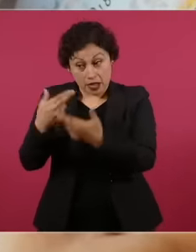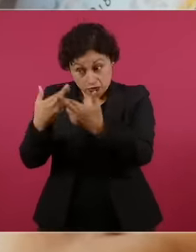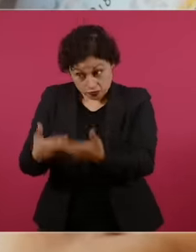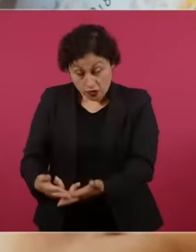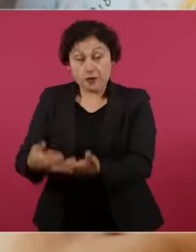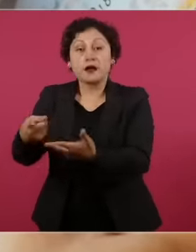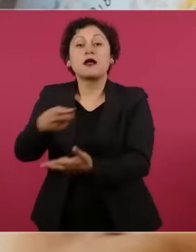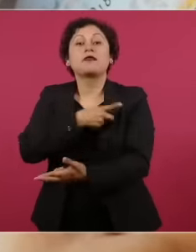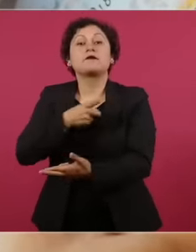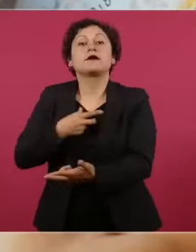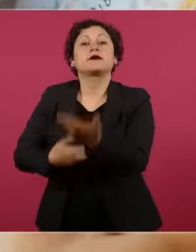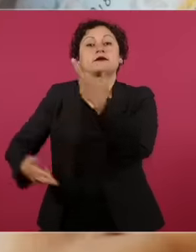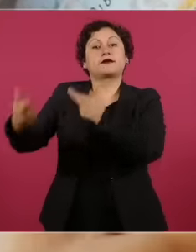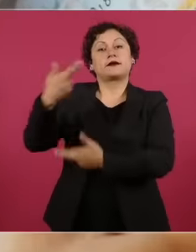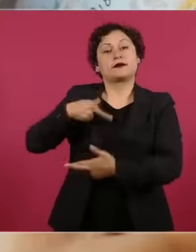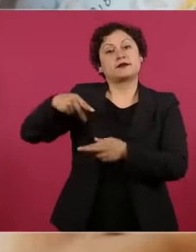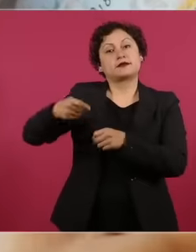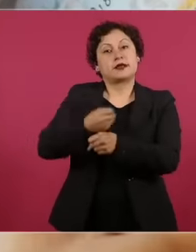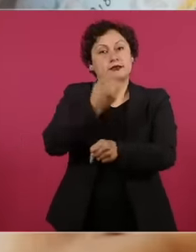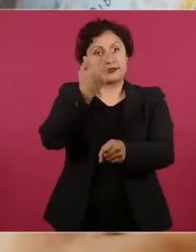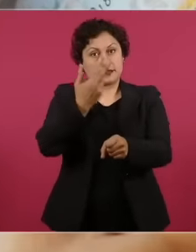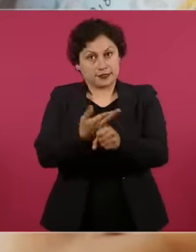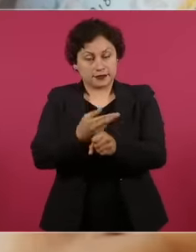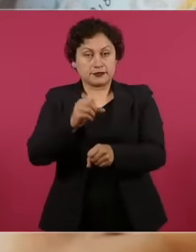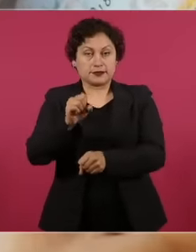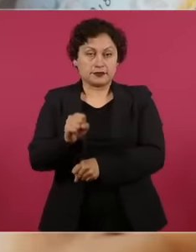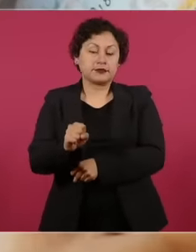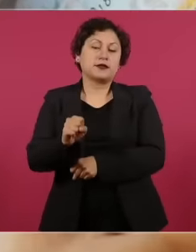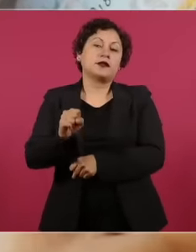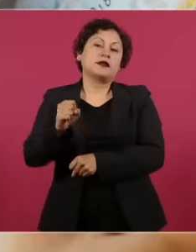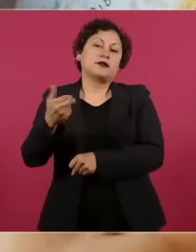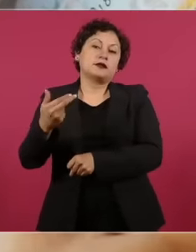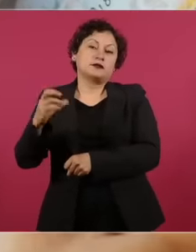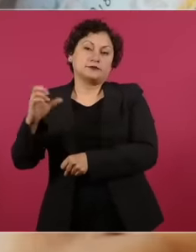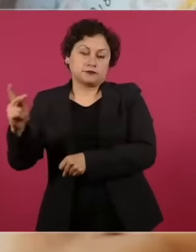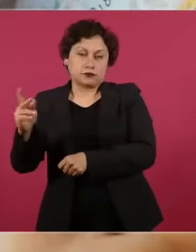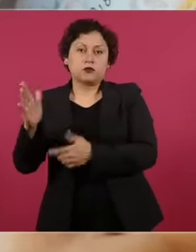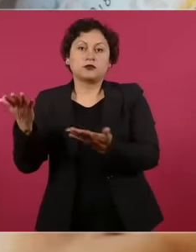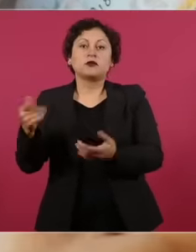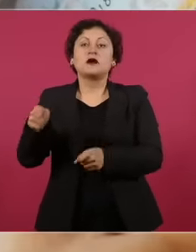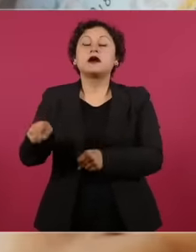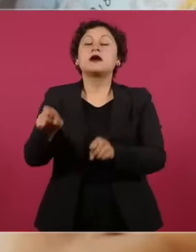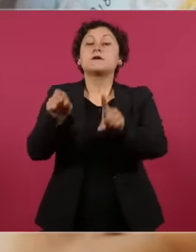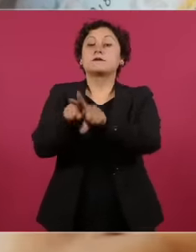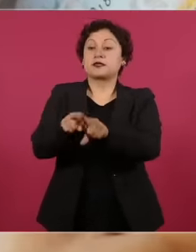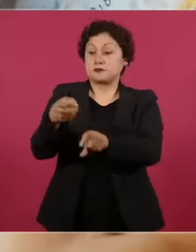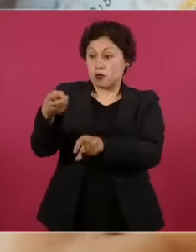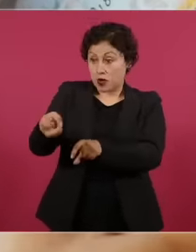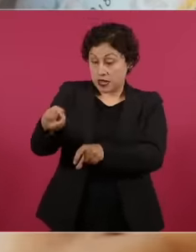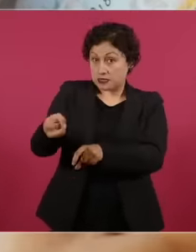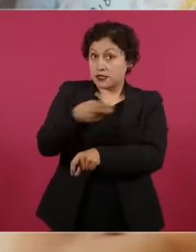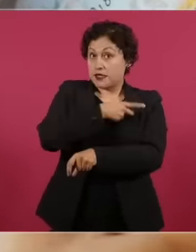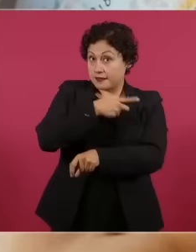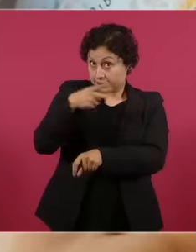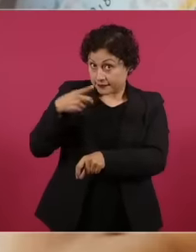way, the reform also establishes that part of these trusts will be the ones that will help. to